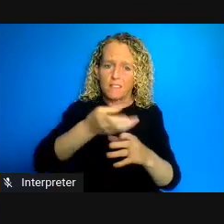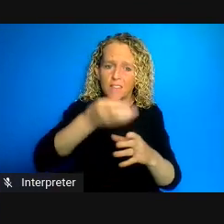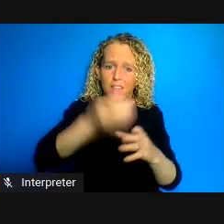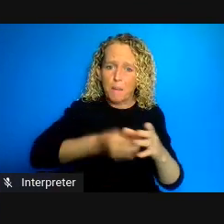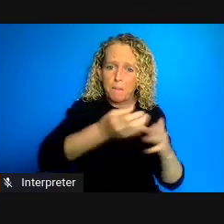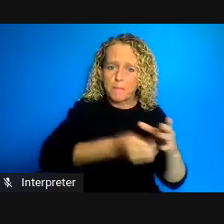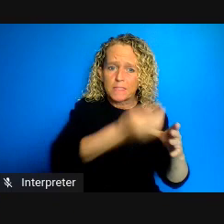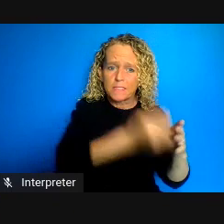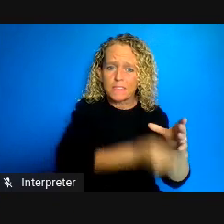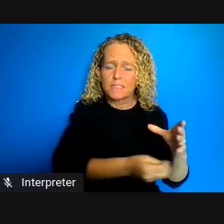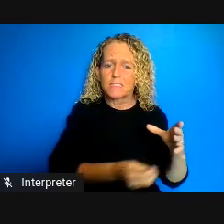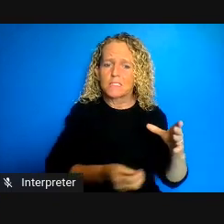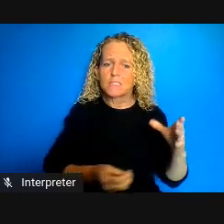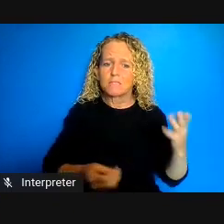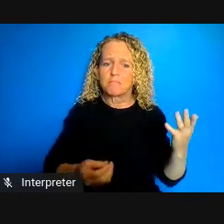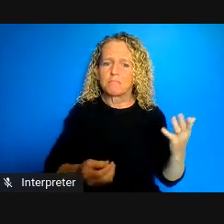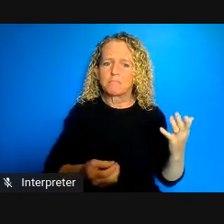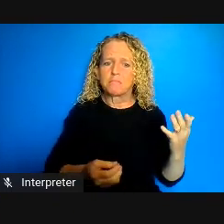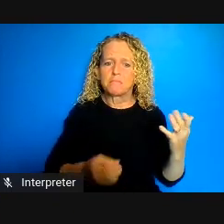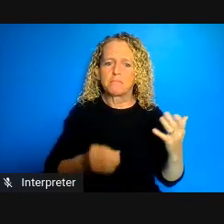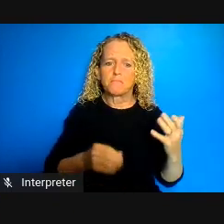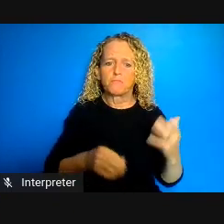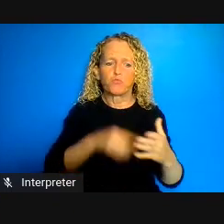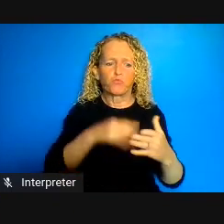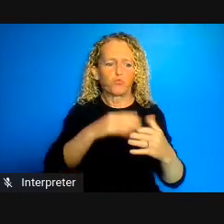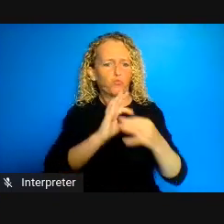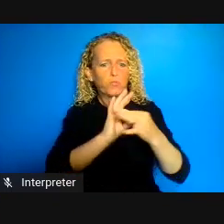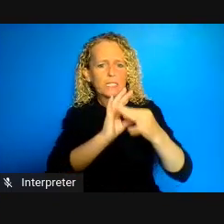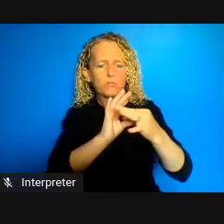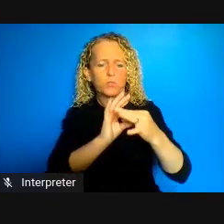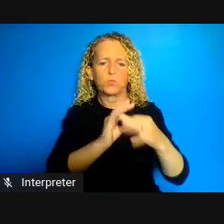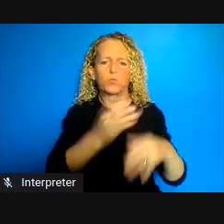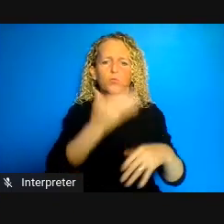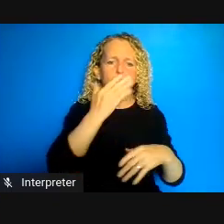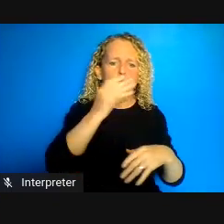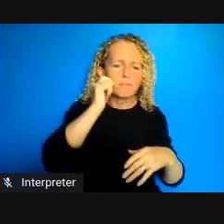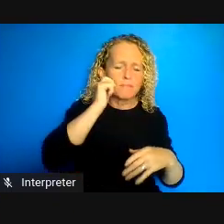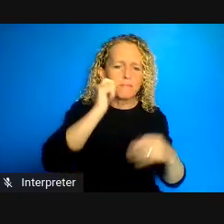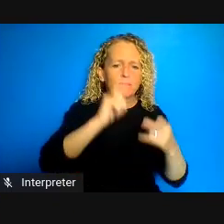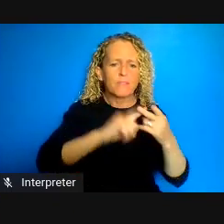now in the pandemic among the various populations in Canada and the over